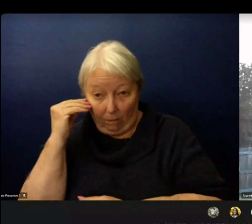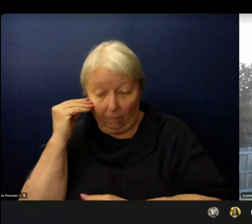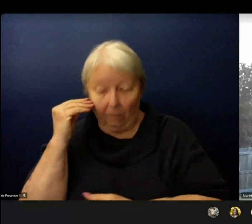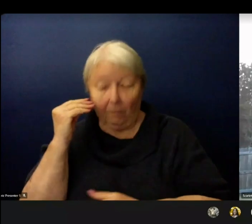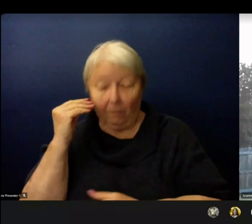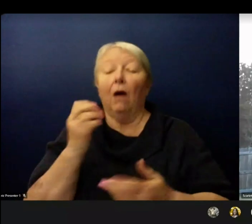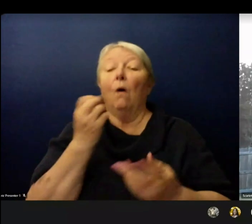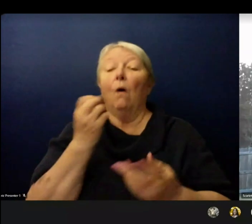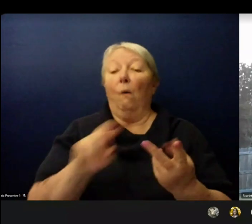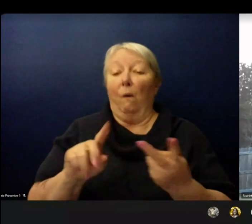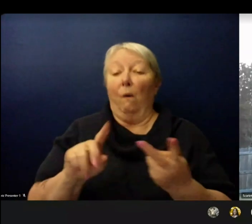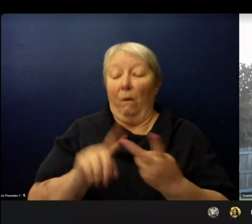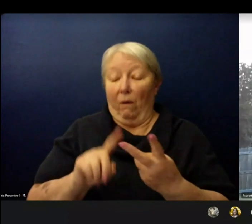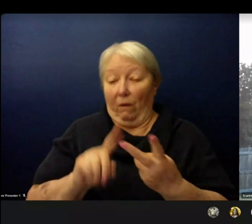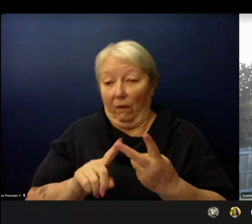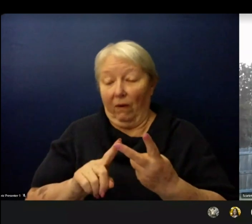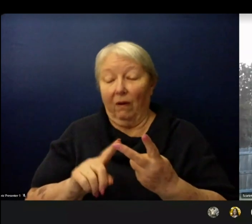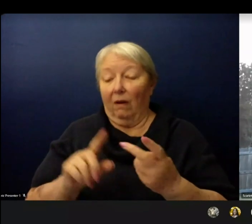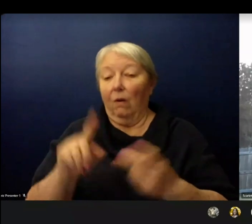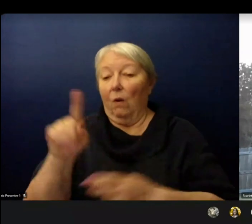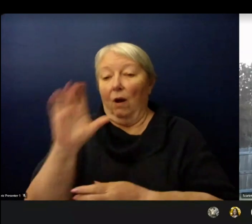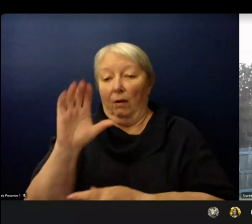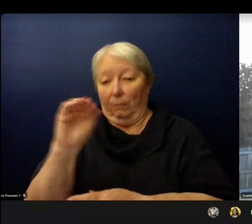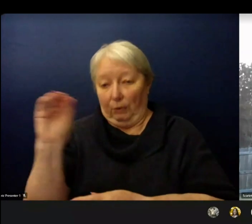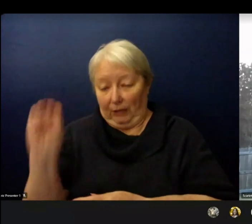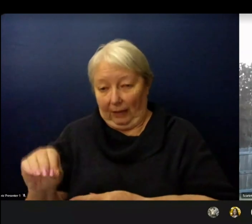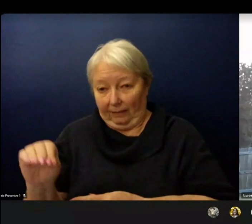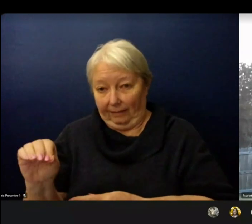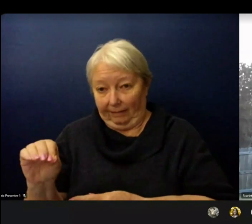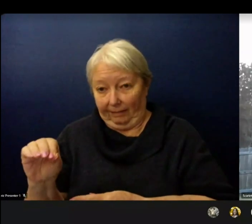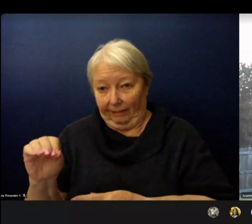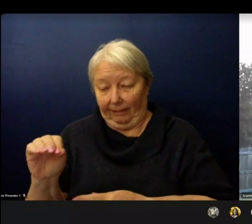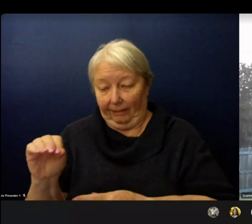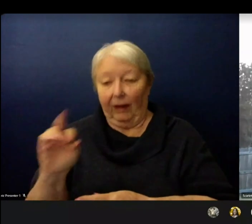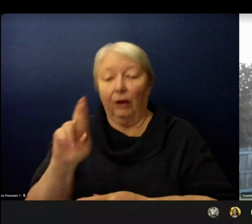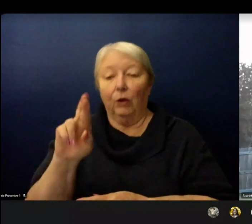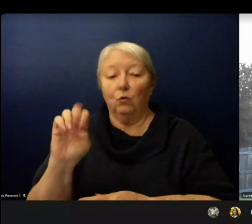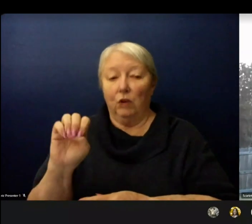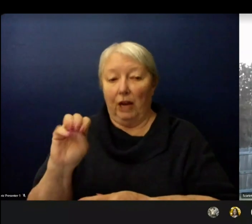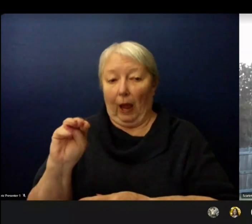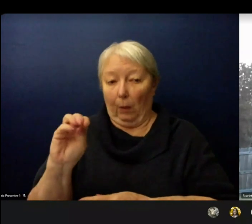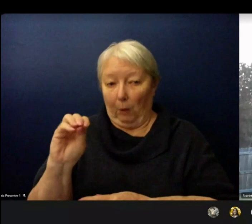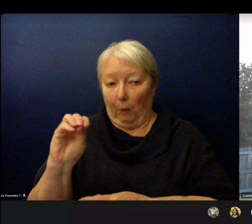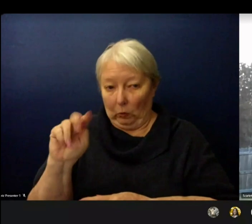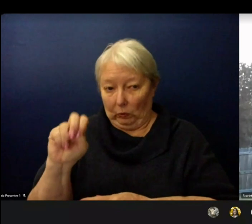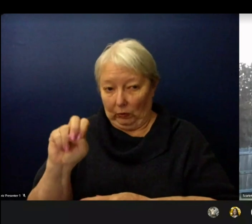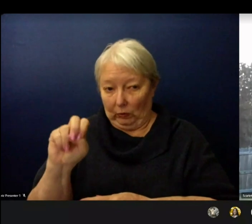families the option for their students to remain in remote learning if that is where they feel most comfortable.